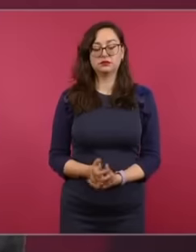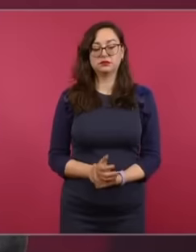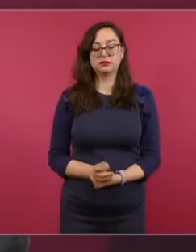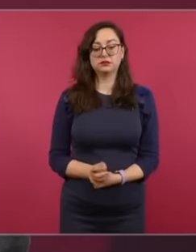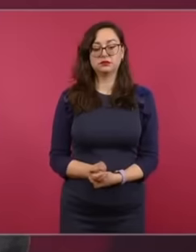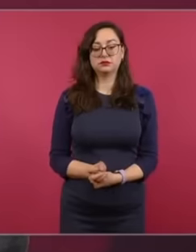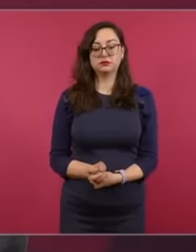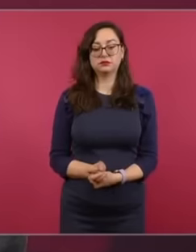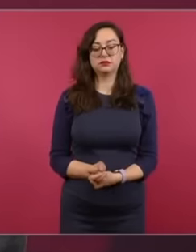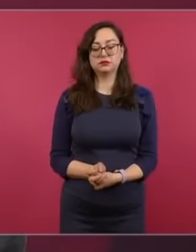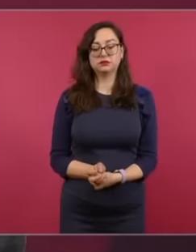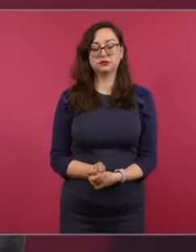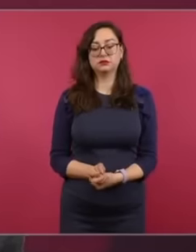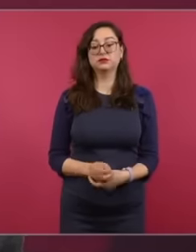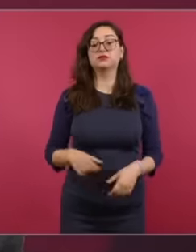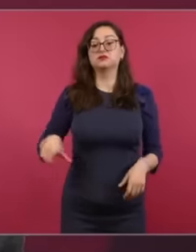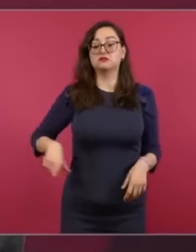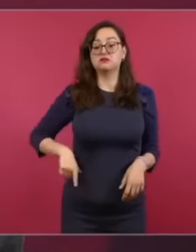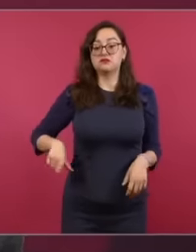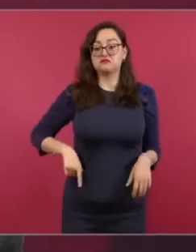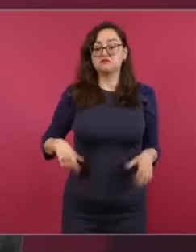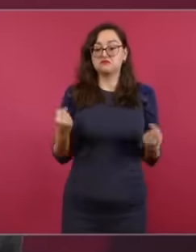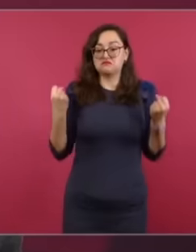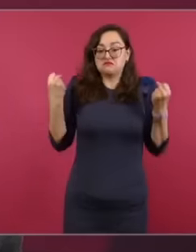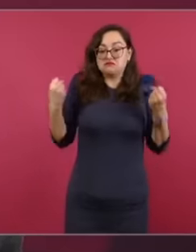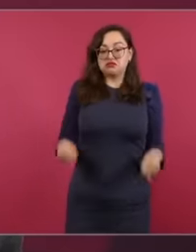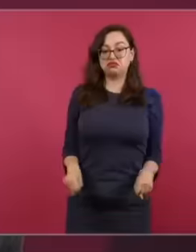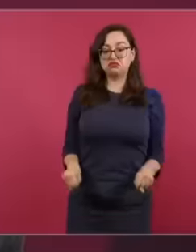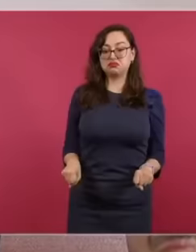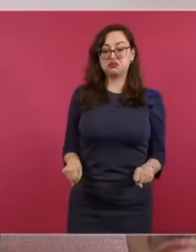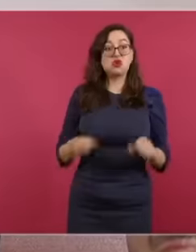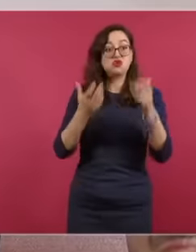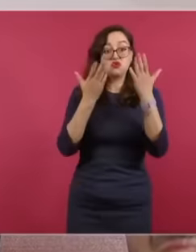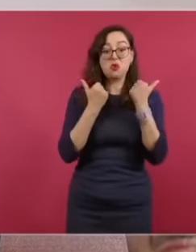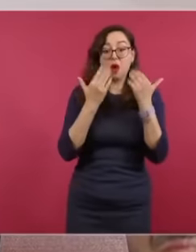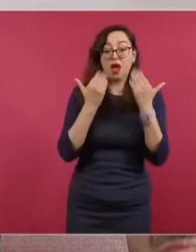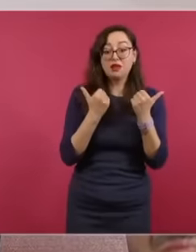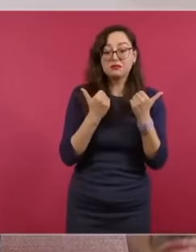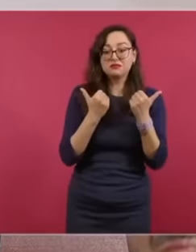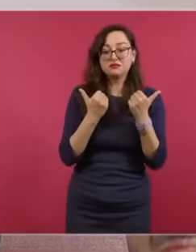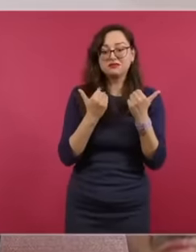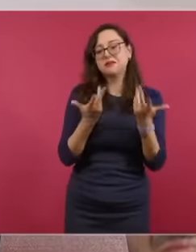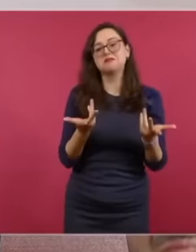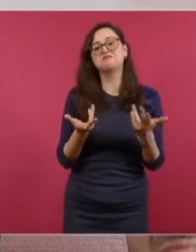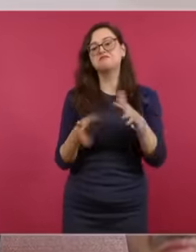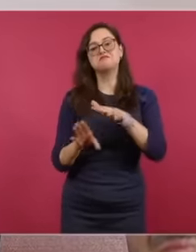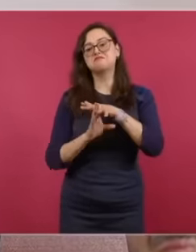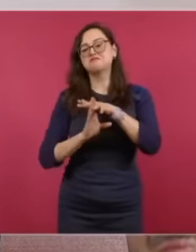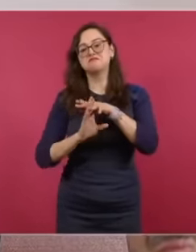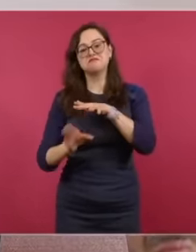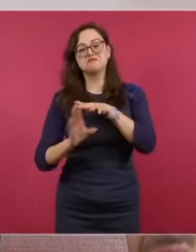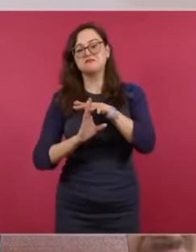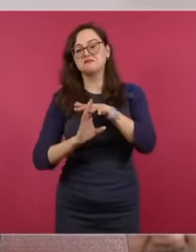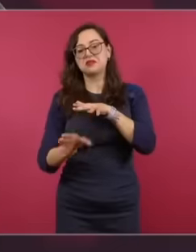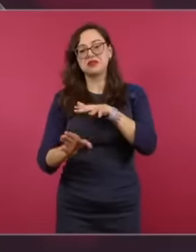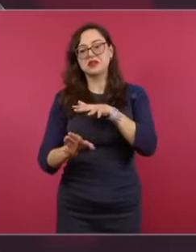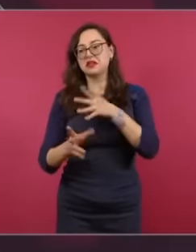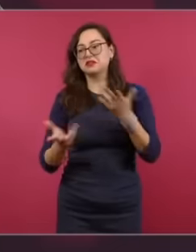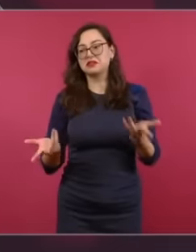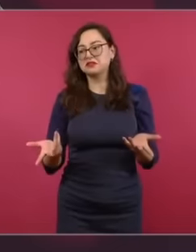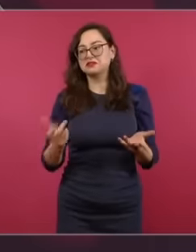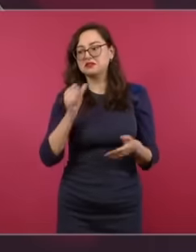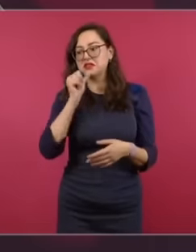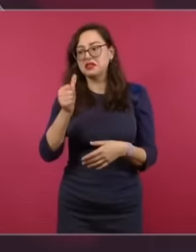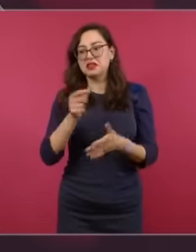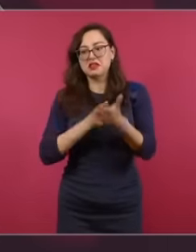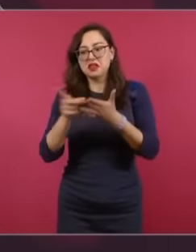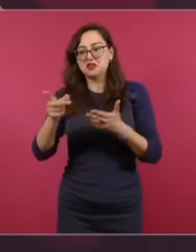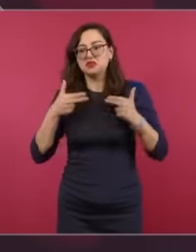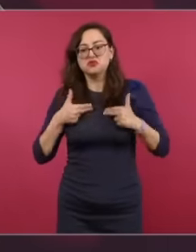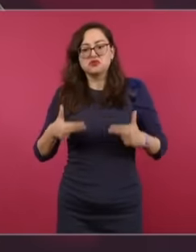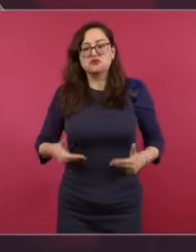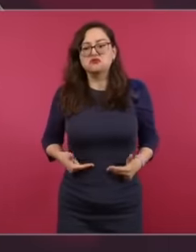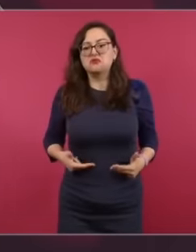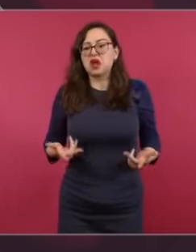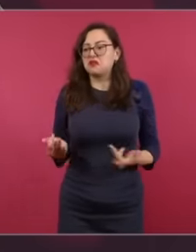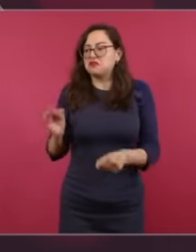, the Human Rights the defense of Human Rights